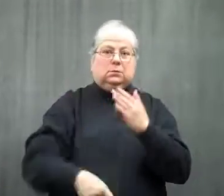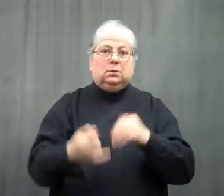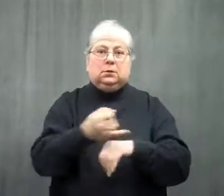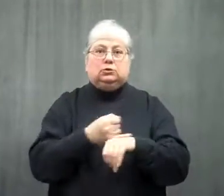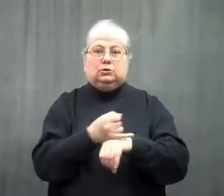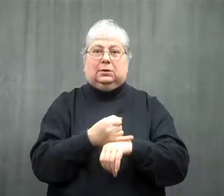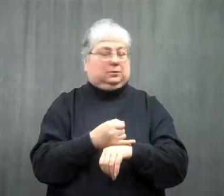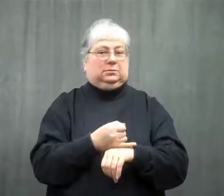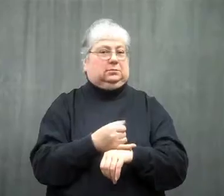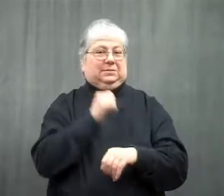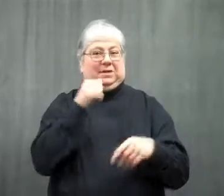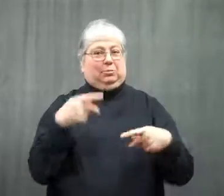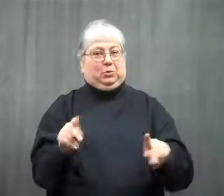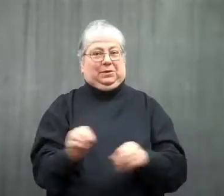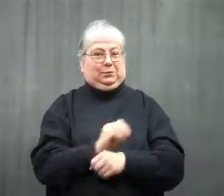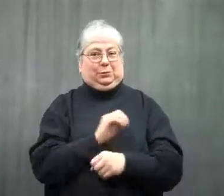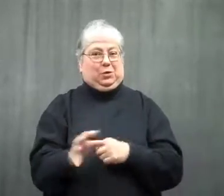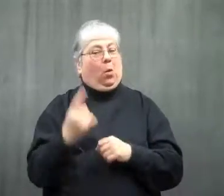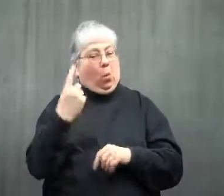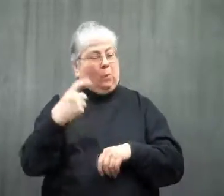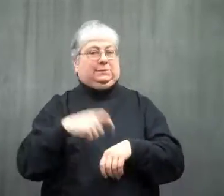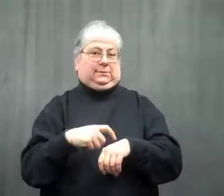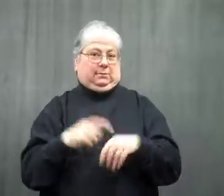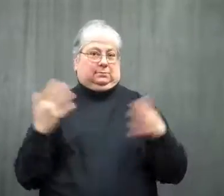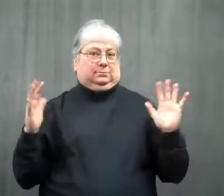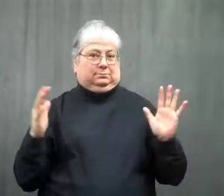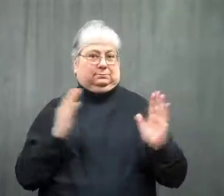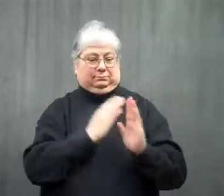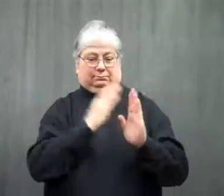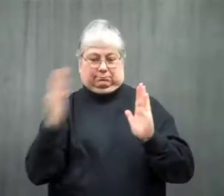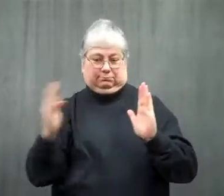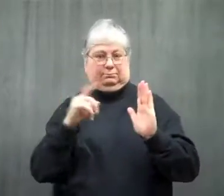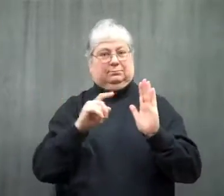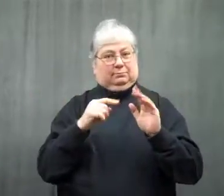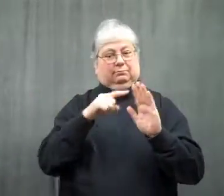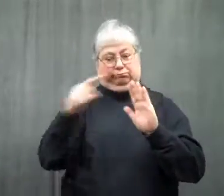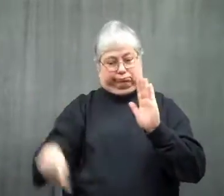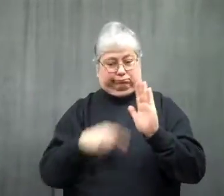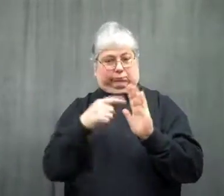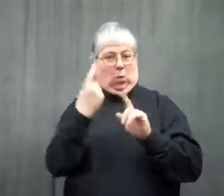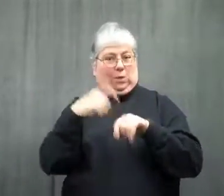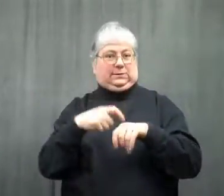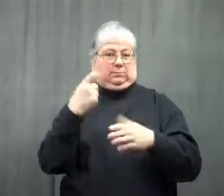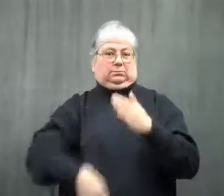and get charged twice in that time. That isn't allowed anymore, just one time per cycle.